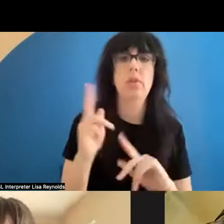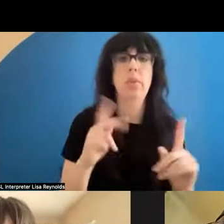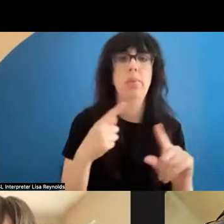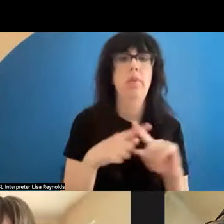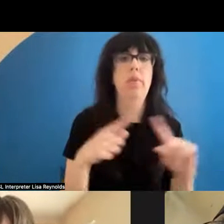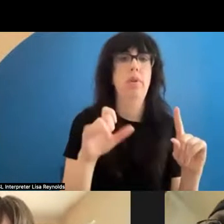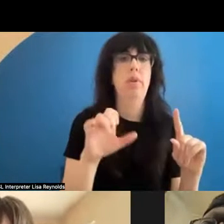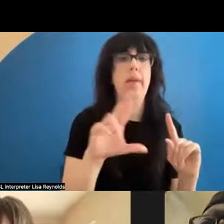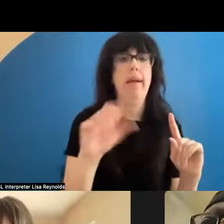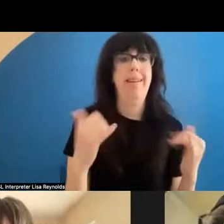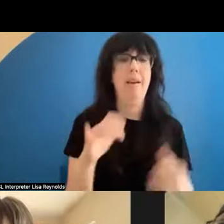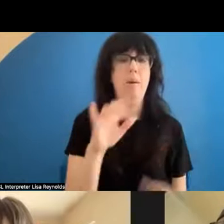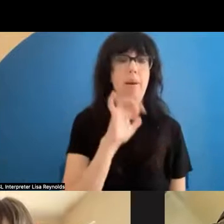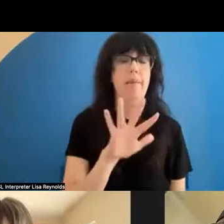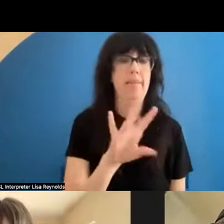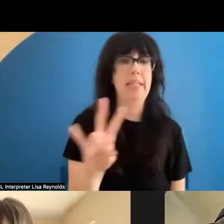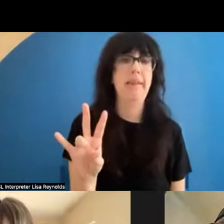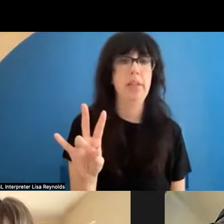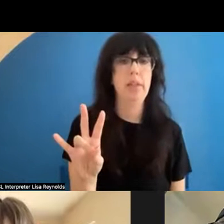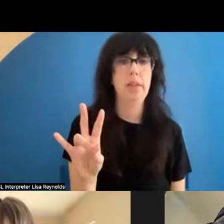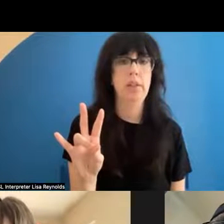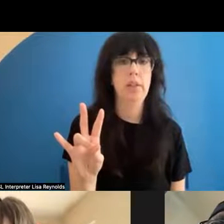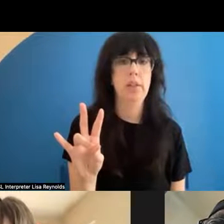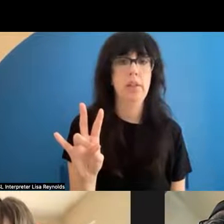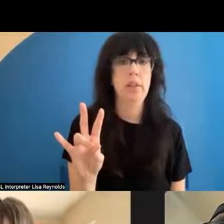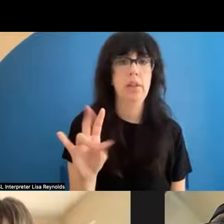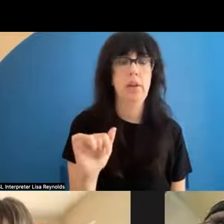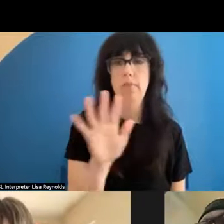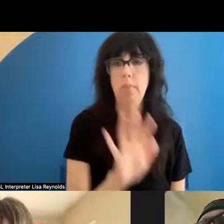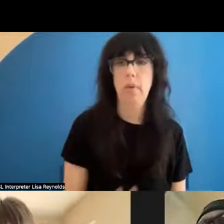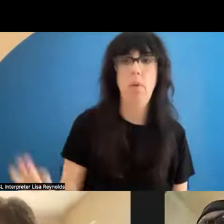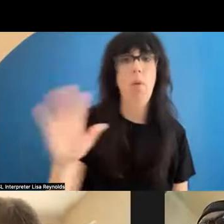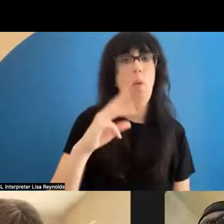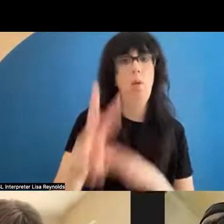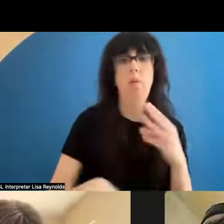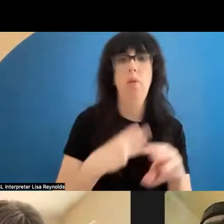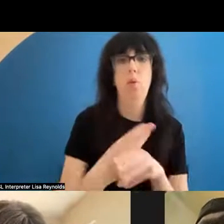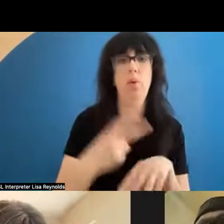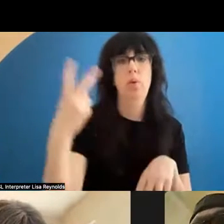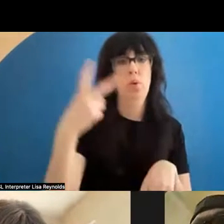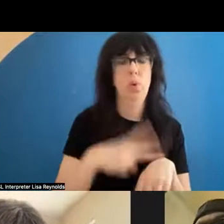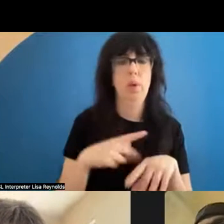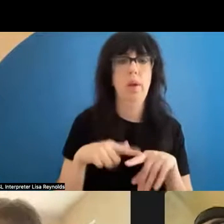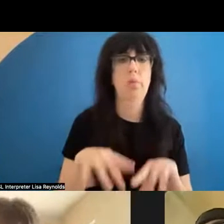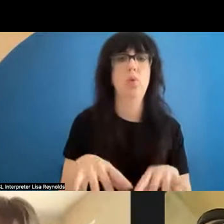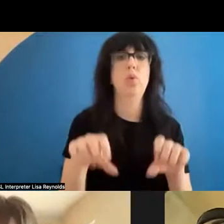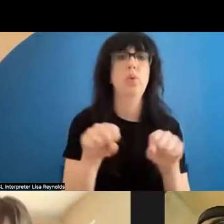old, and I've been all over the world twice , doing break